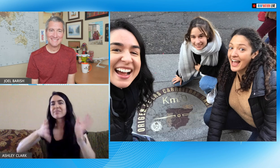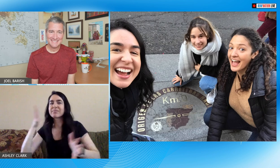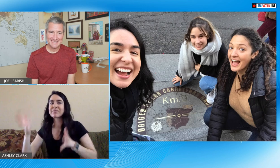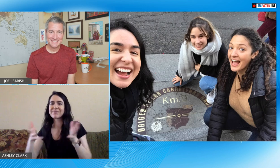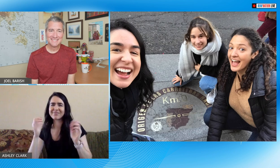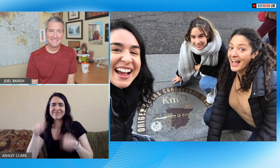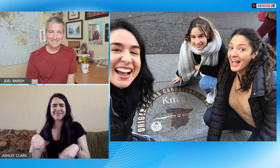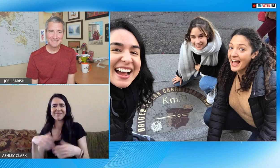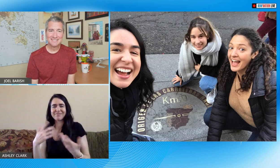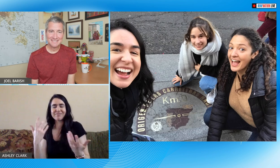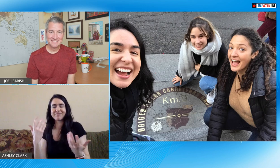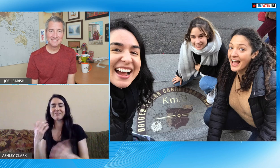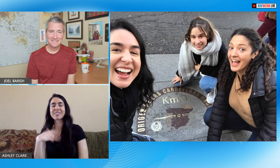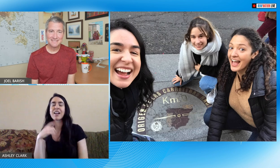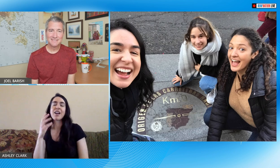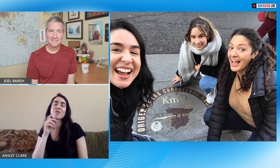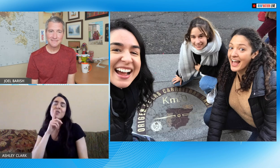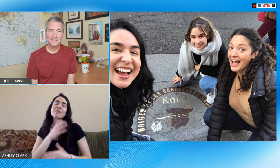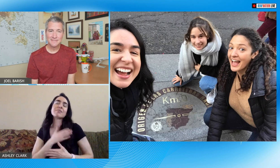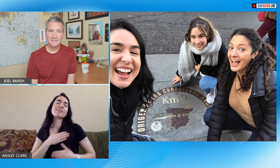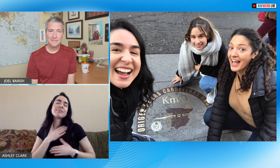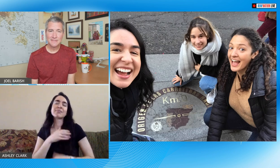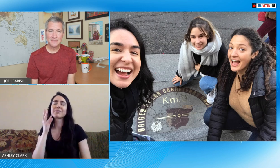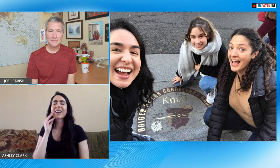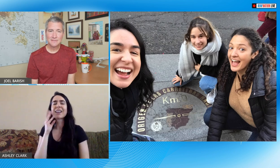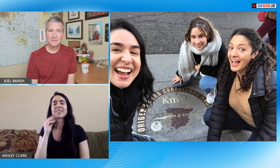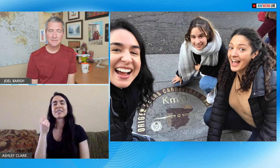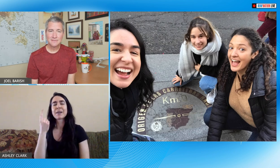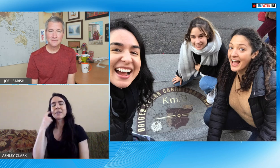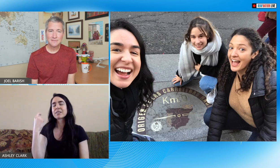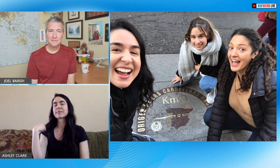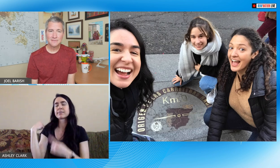through sign language and through gesturing you I just enjoy that